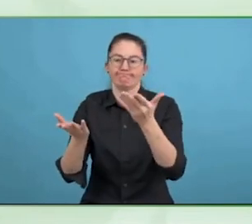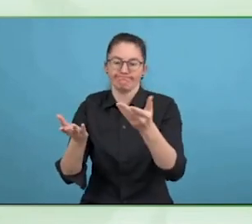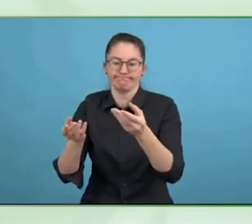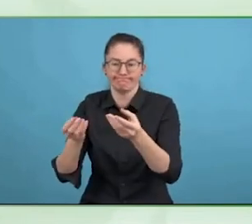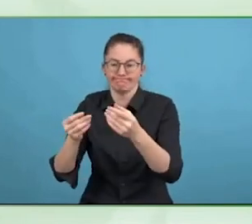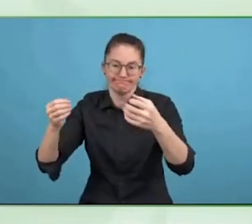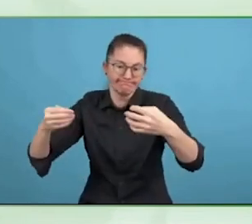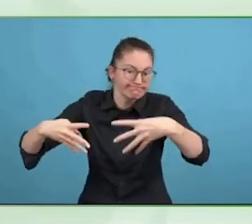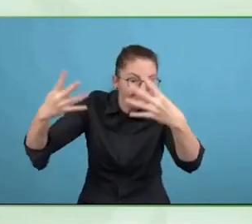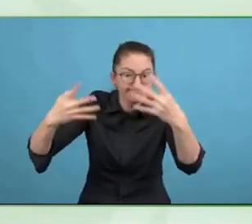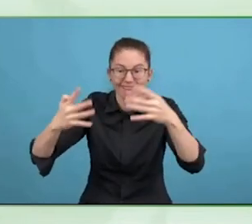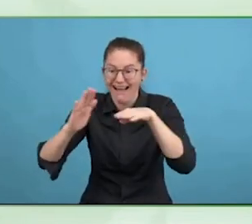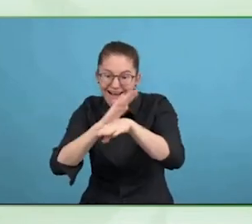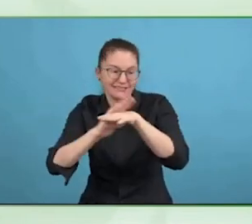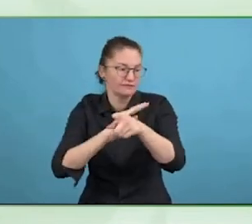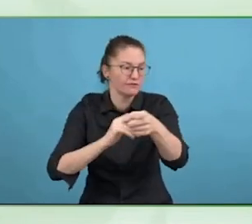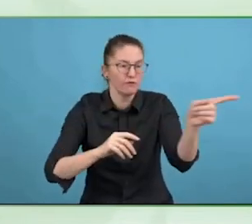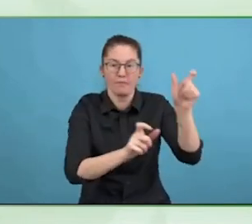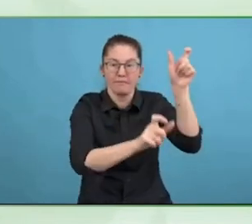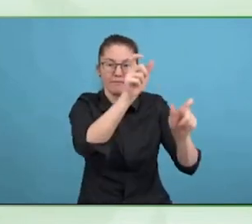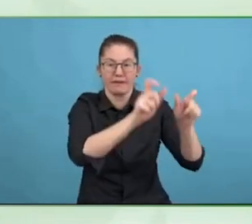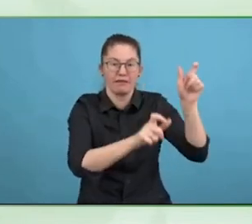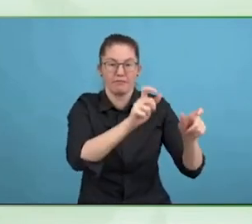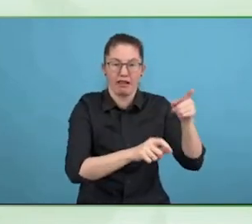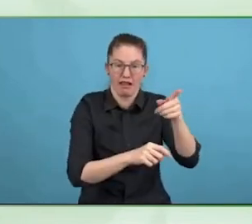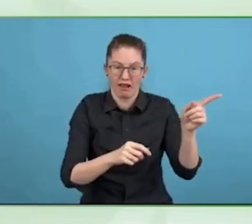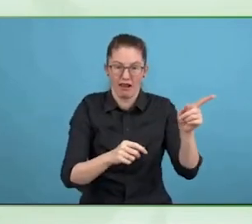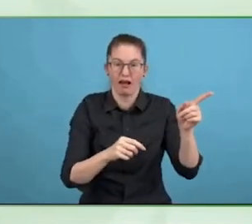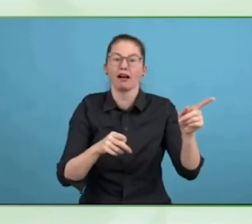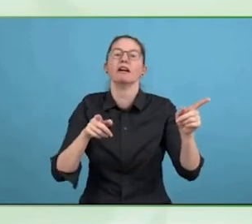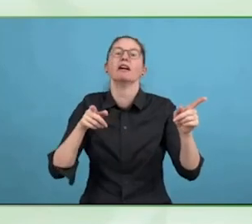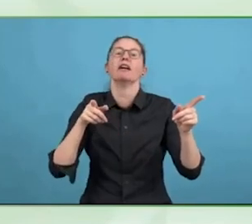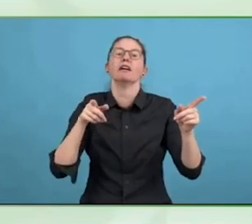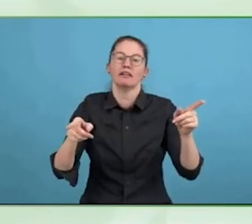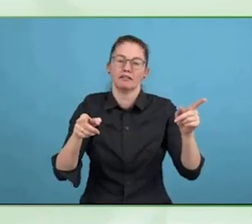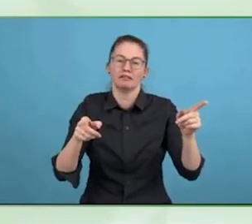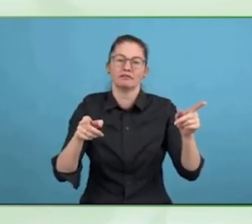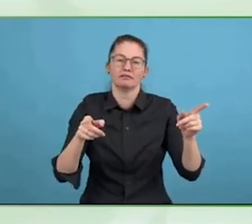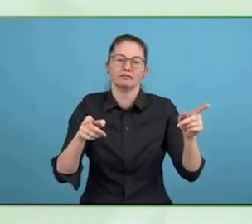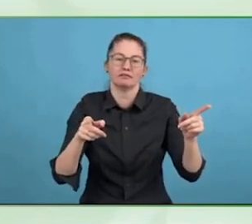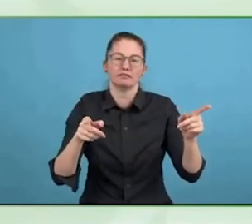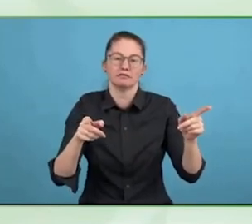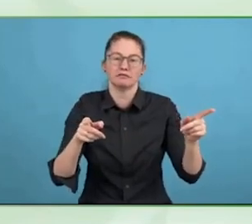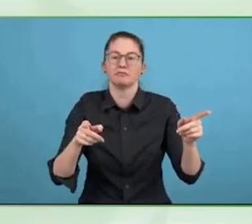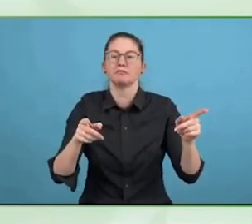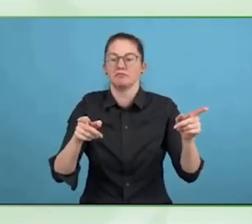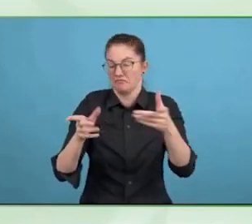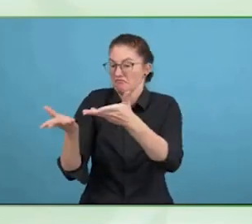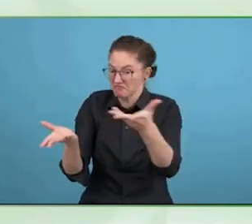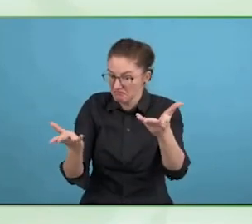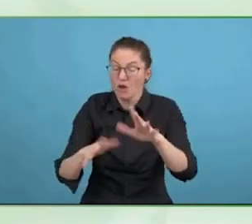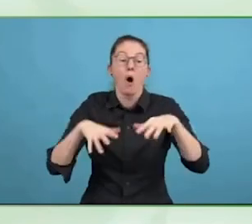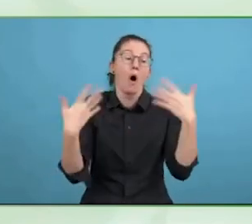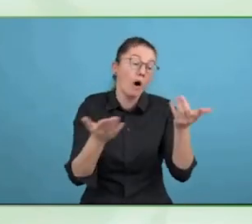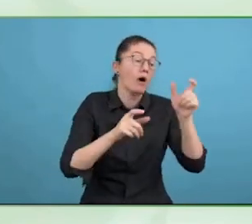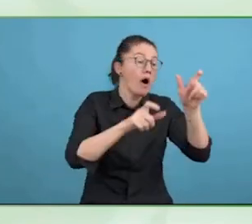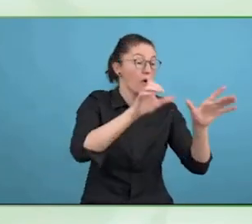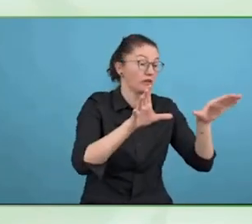We should think of it that way, accessibility, the idea of universal design, it is very real.